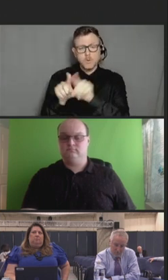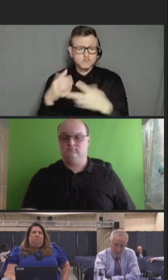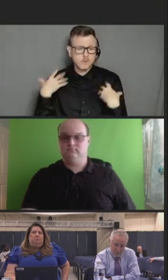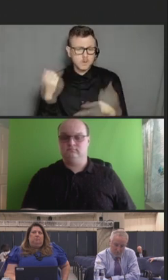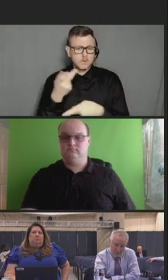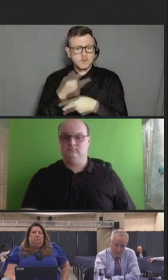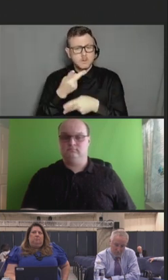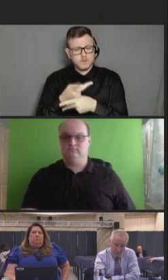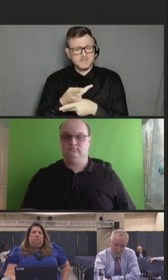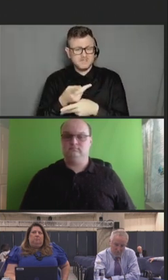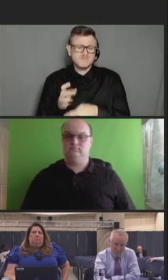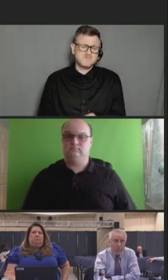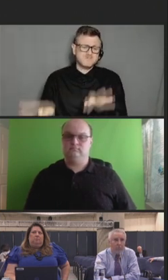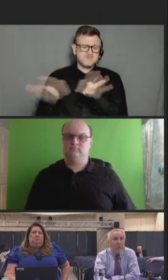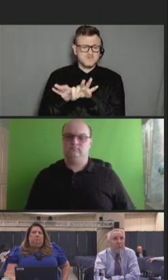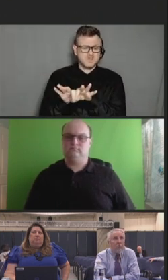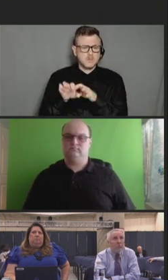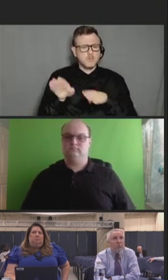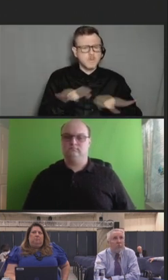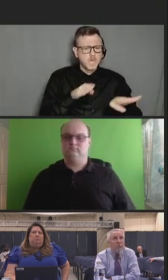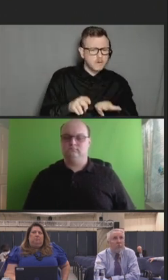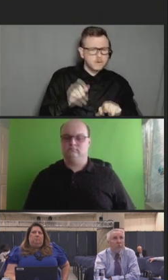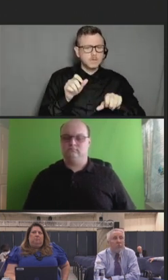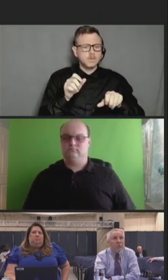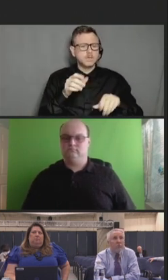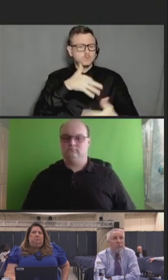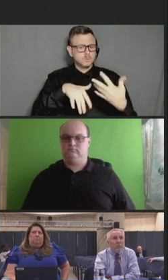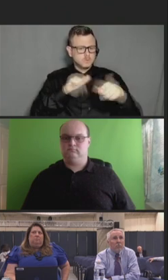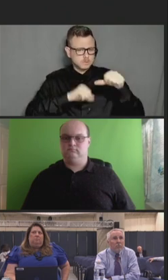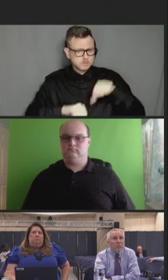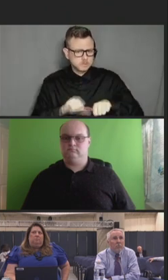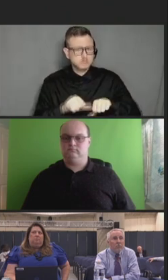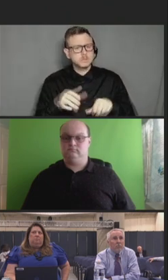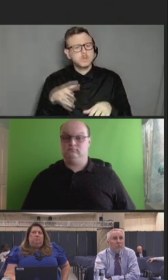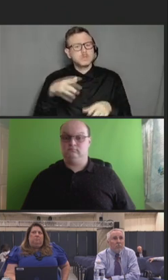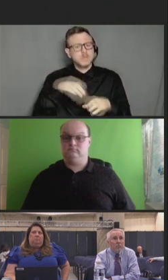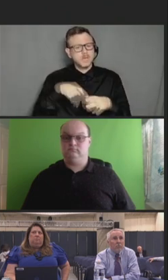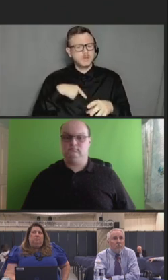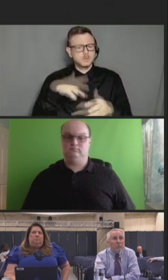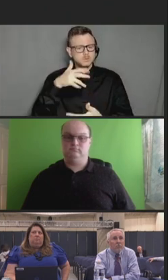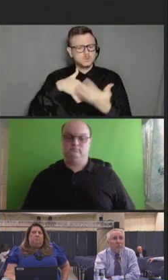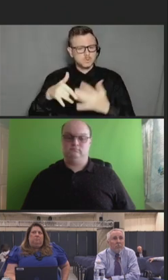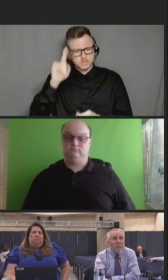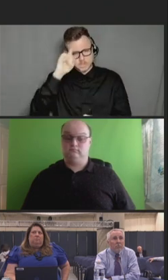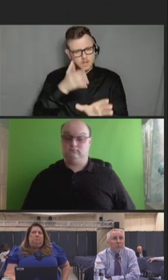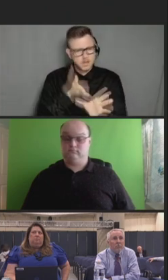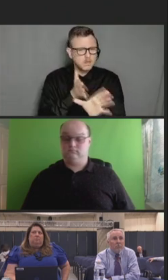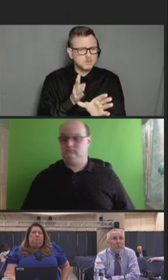management, clinical psychology, and sociology would be welcome partners in addressing stigma,